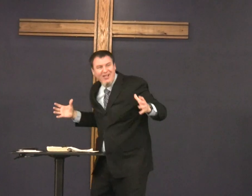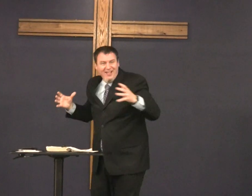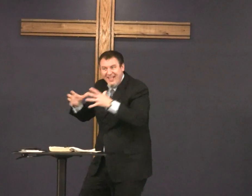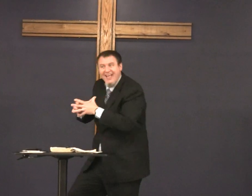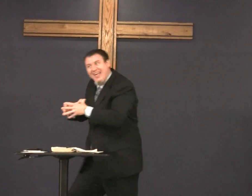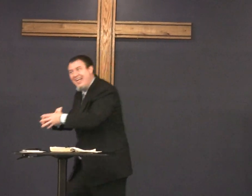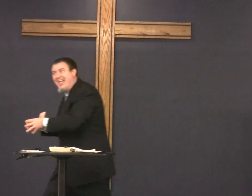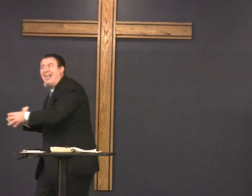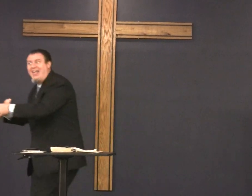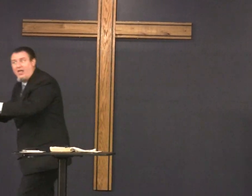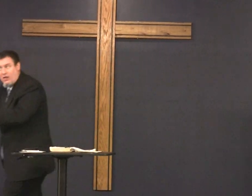it's going to be a fun vacation